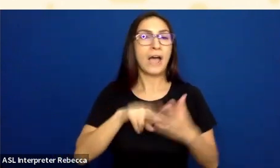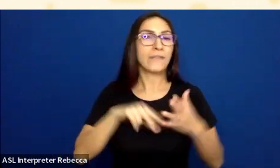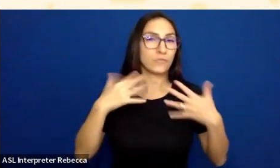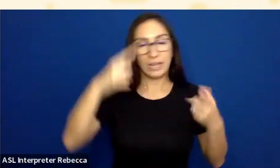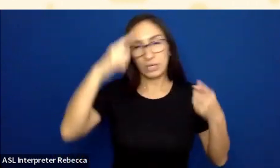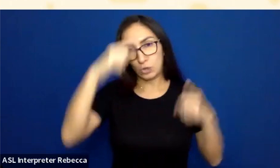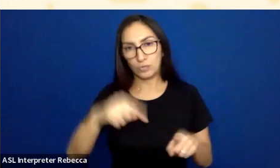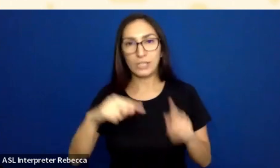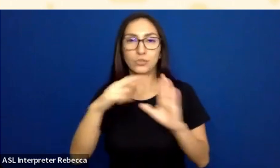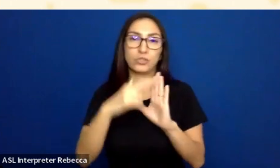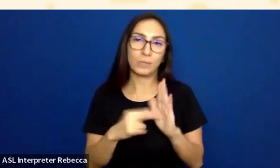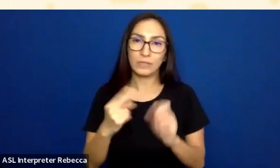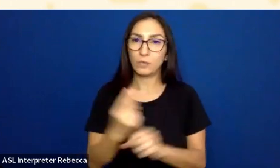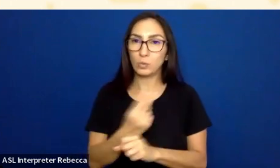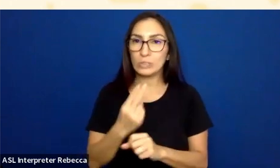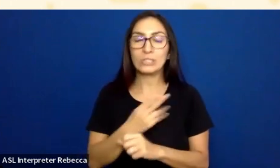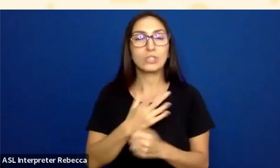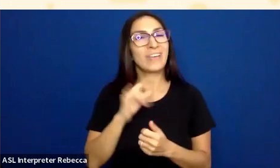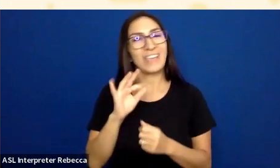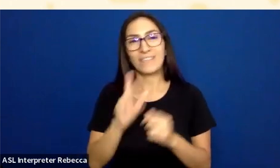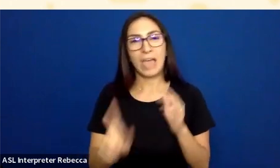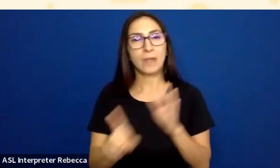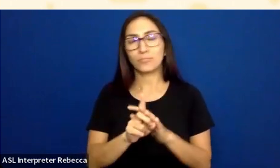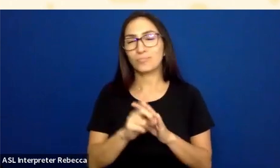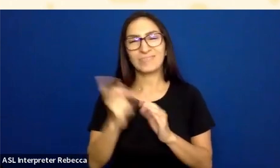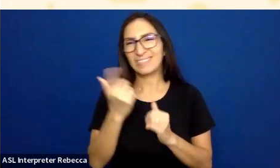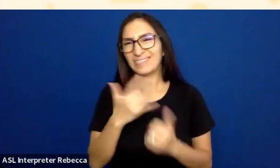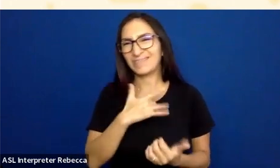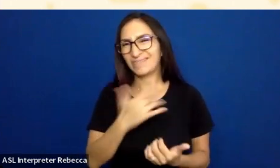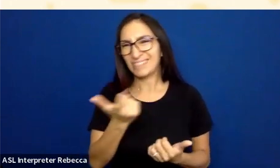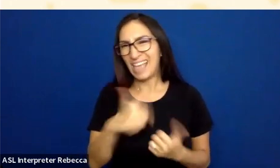every time this appears or something like this appears in a form, it is required.